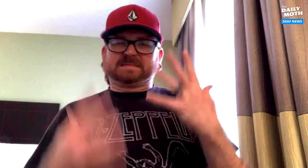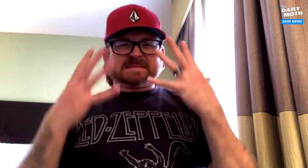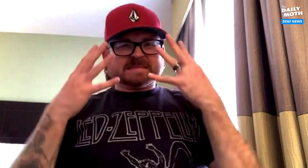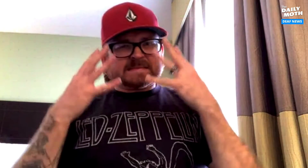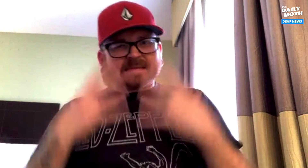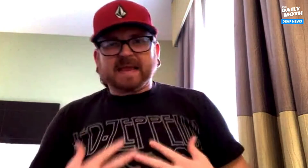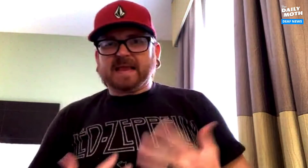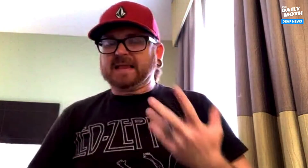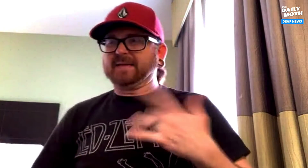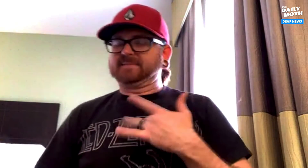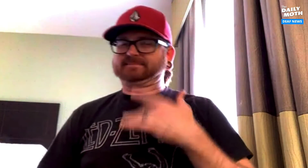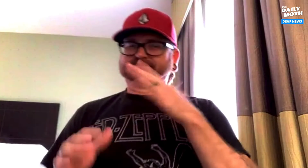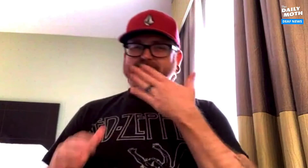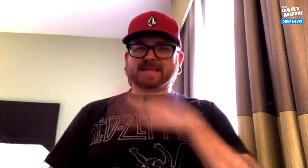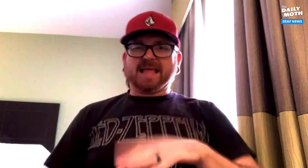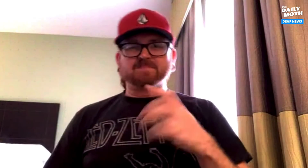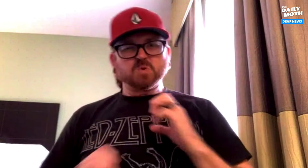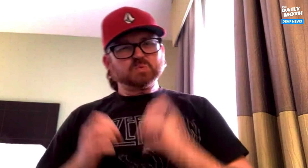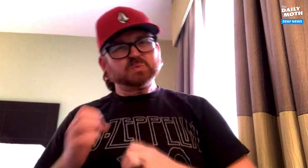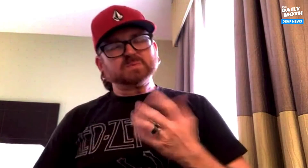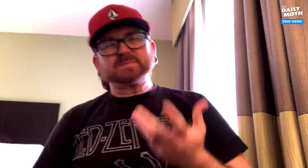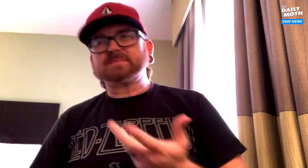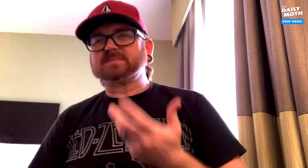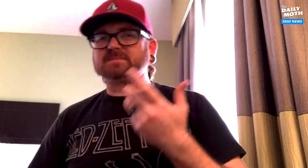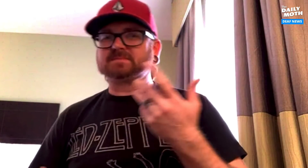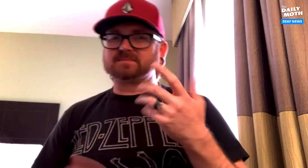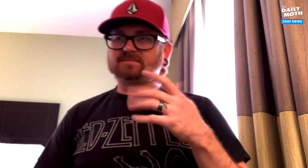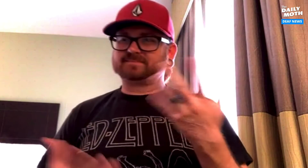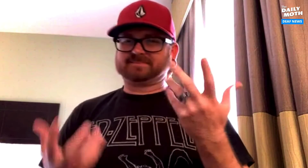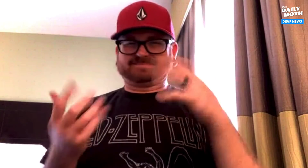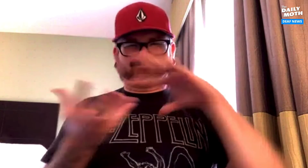I felt so sad, so bad. It was very emotional.